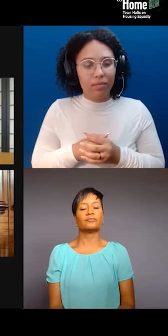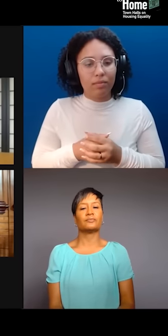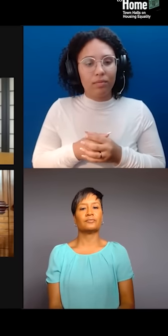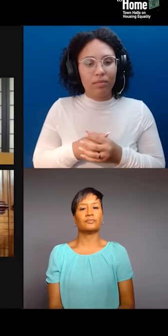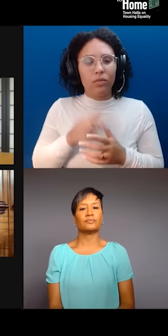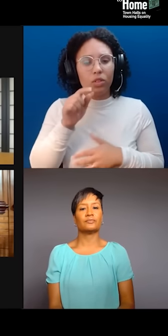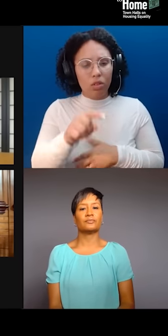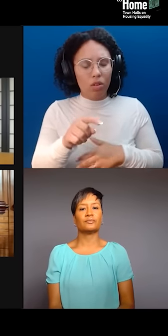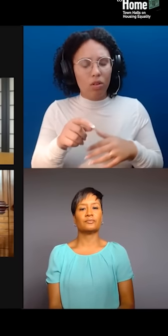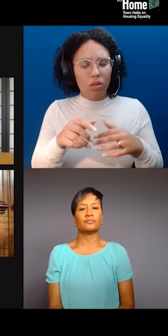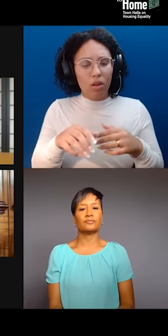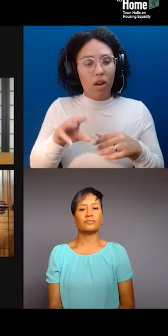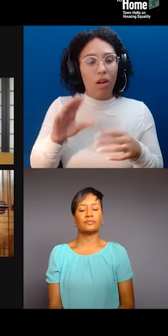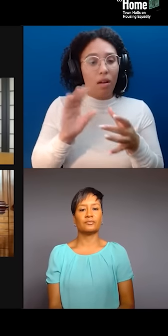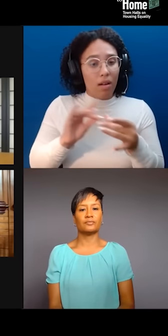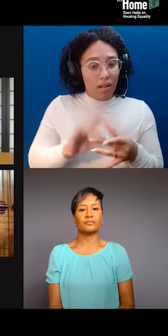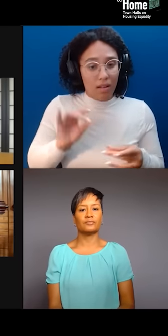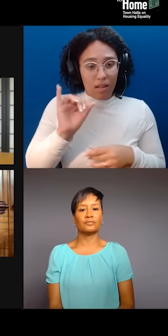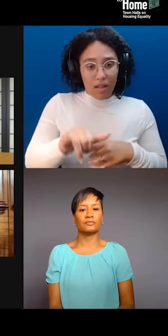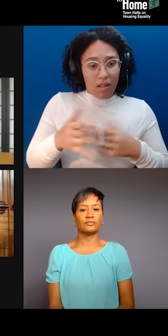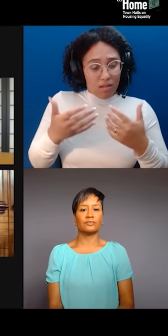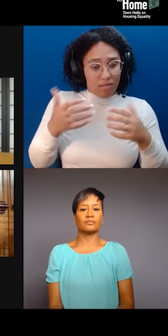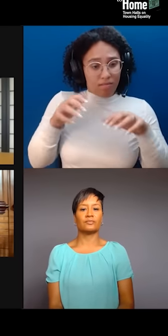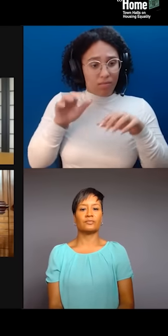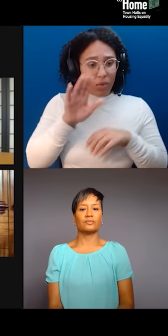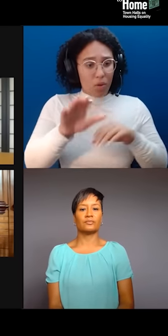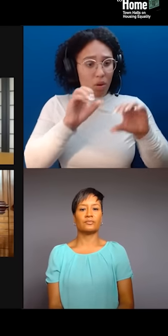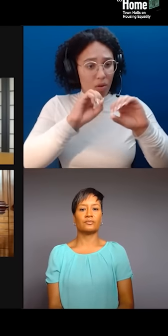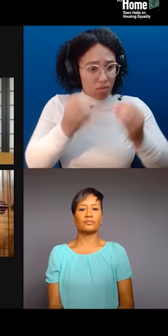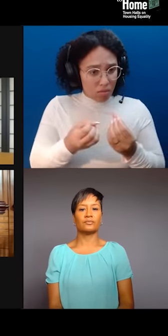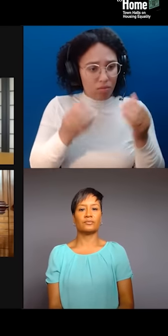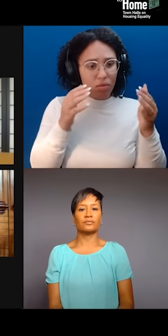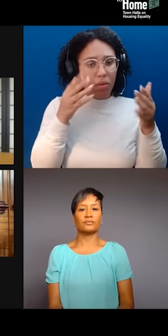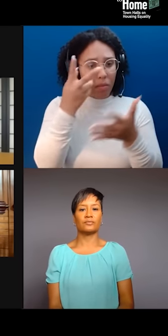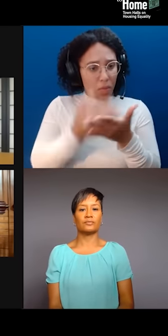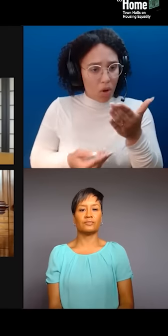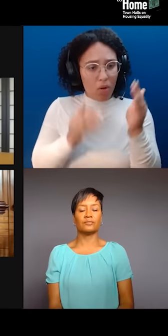I'm struck that both your organizations are centered around artists while also engaging with residents